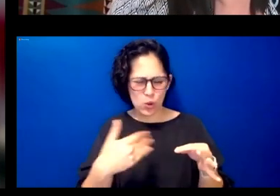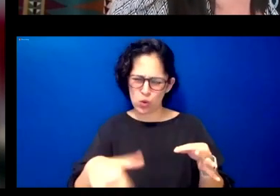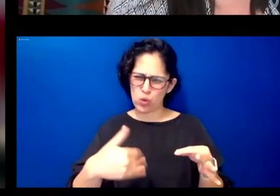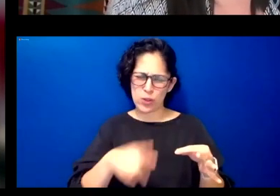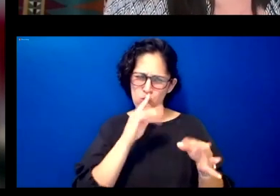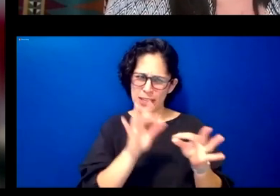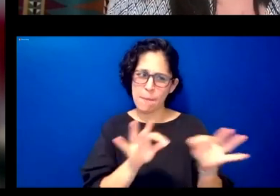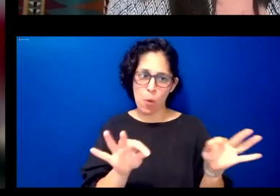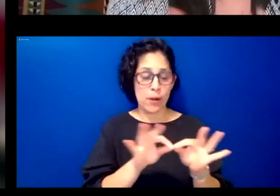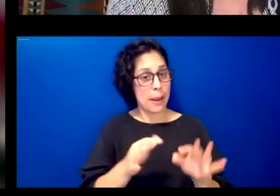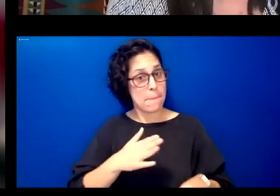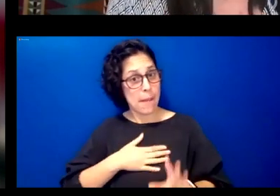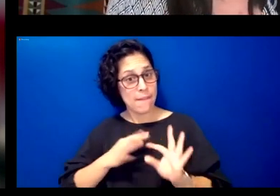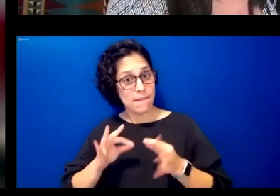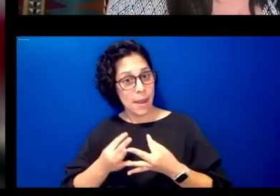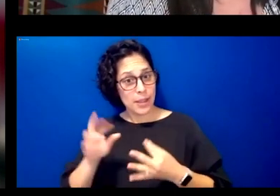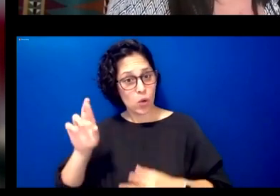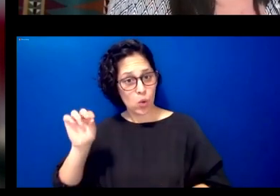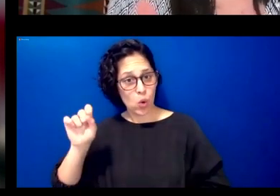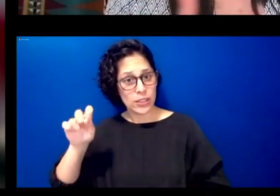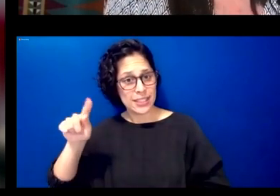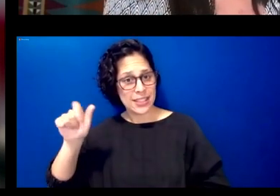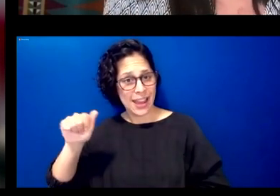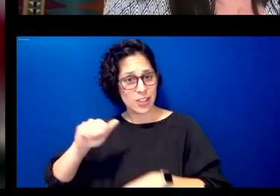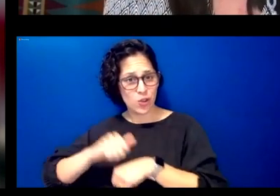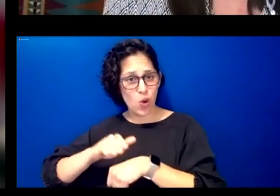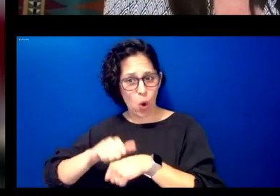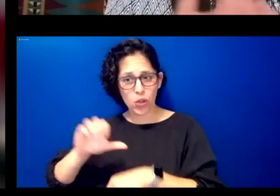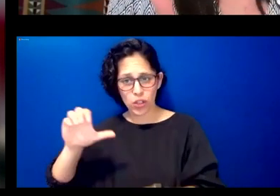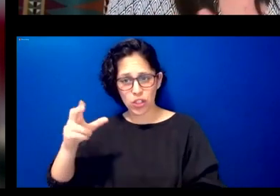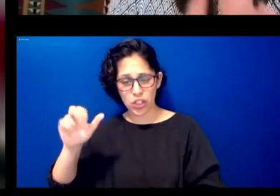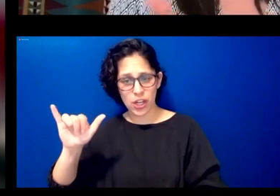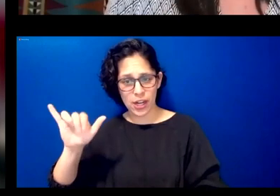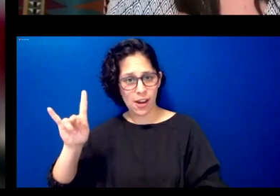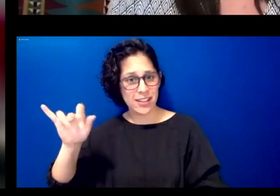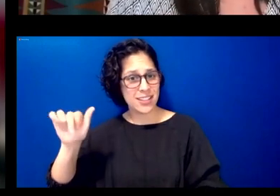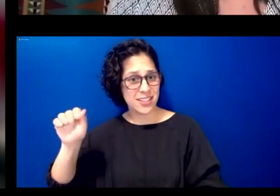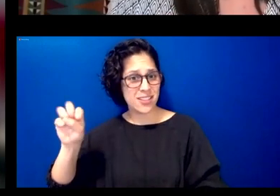has been really important because i not only worked on it which actually was a really good